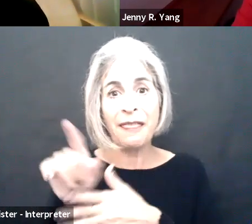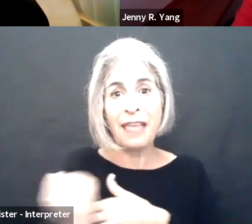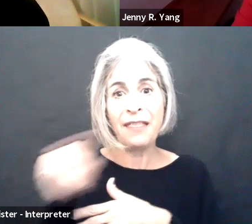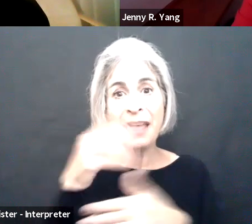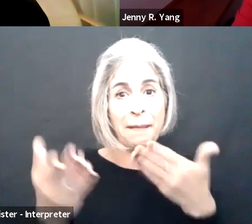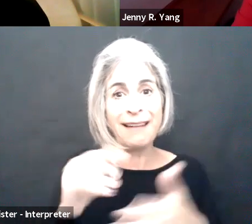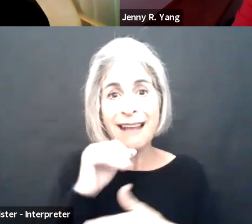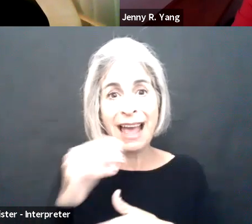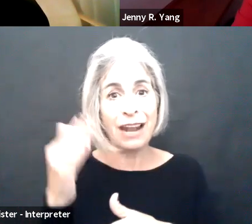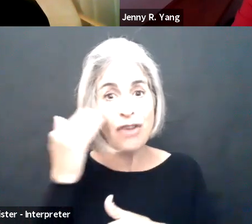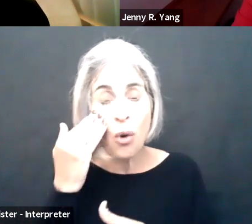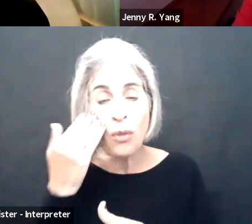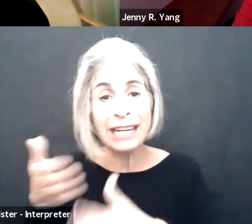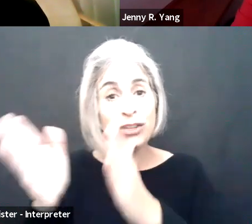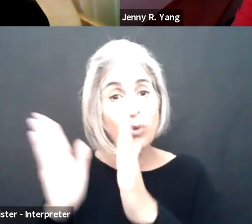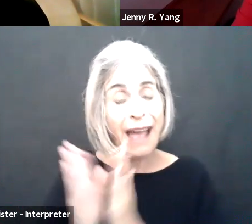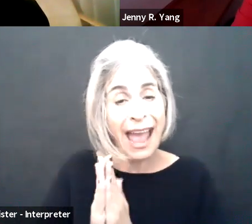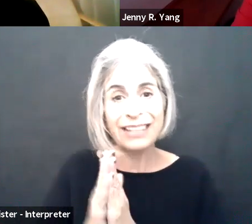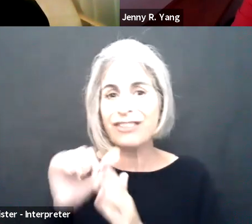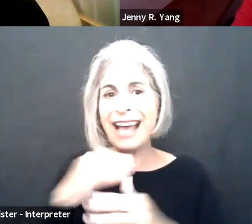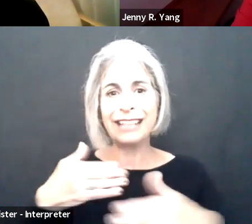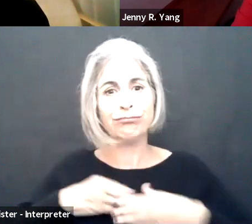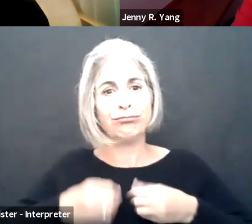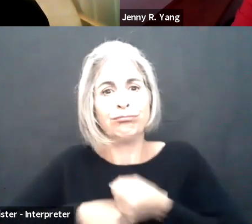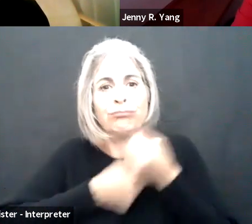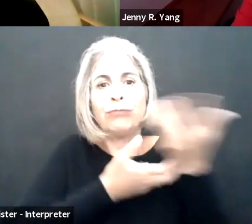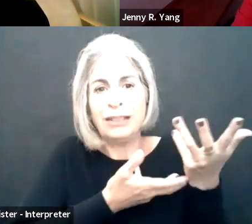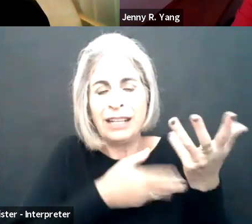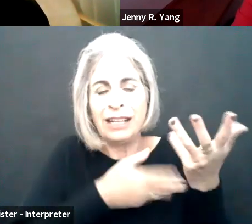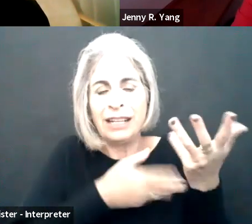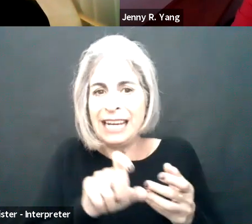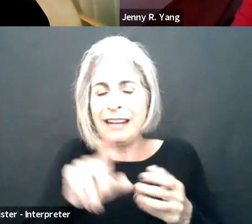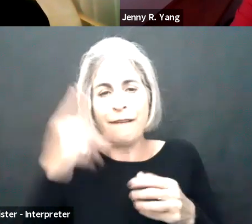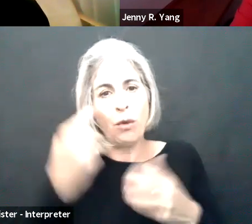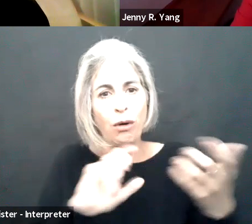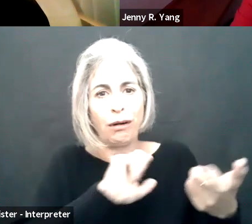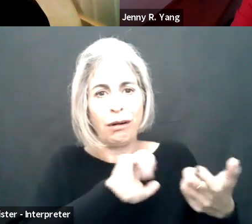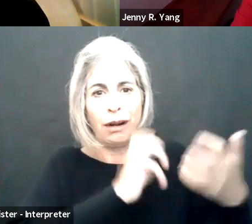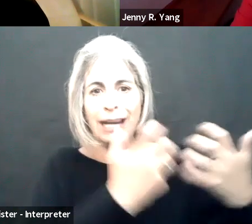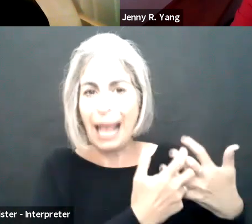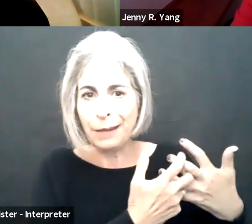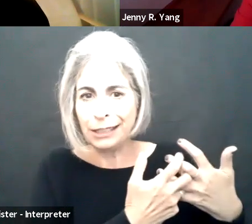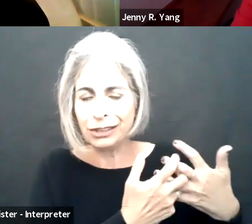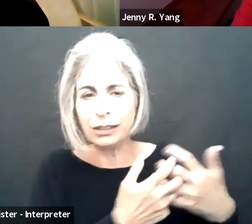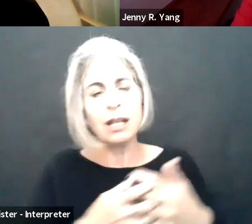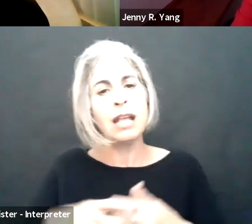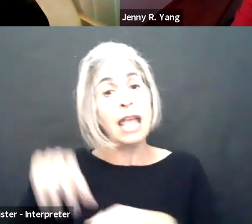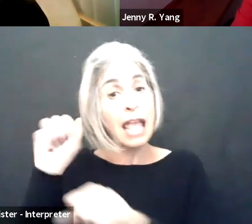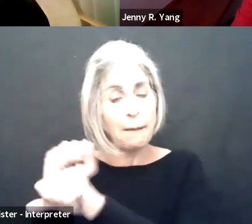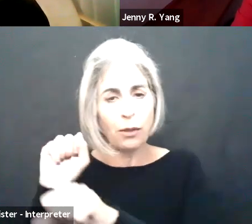systems do not disclose how they're working, so often employees do not know if they need to request a reasonable accommodation.